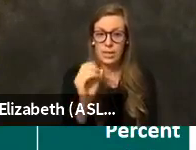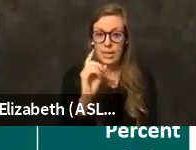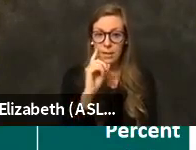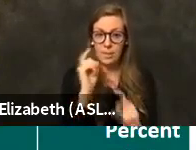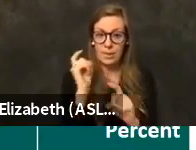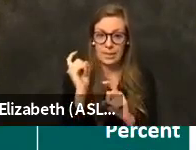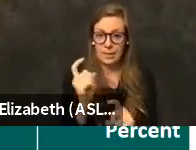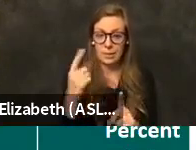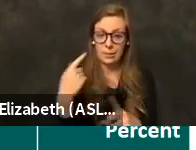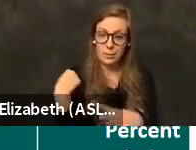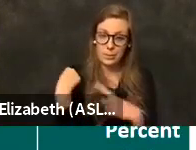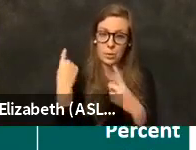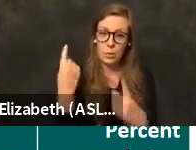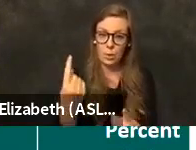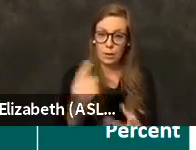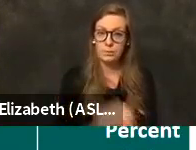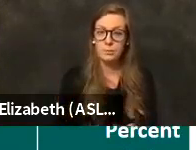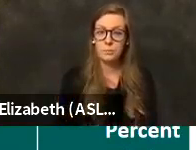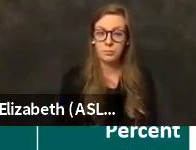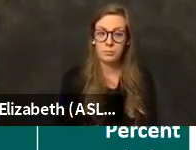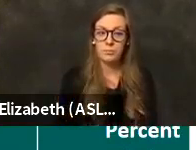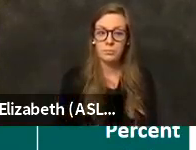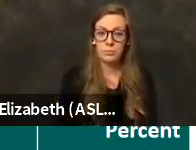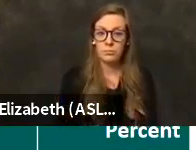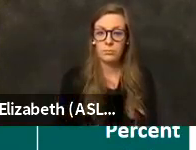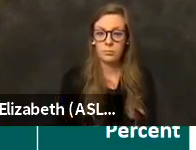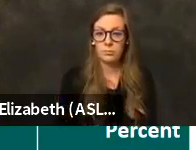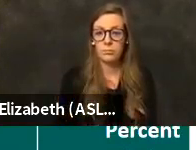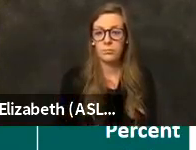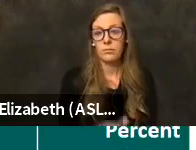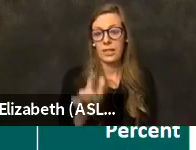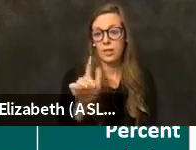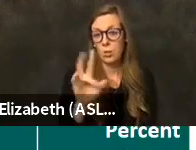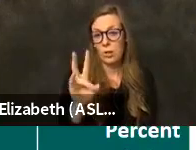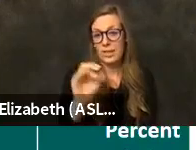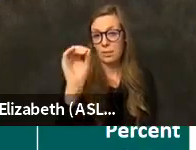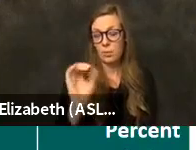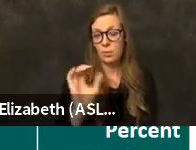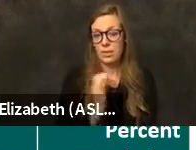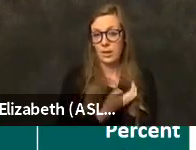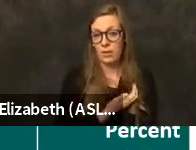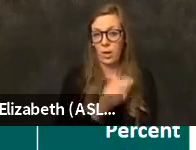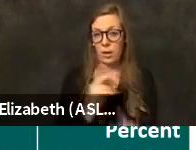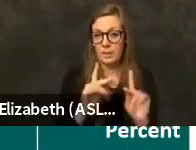thus far and they comprise 27 percent of our population, the white